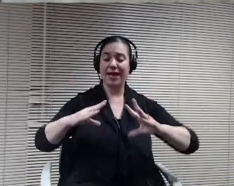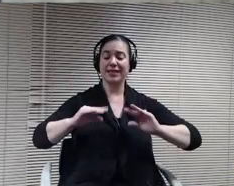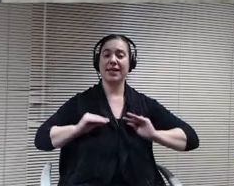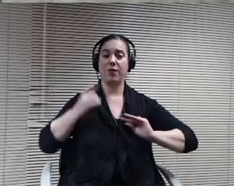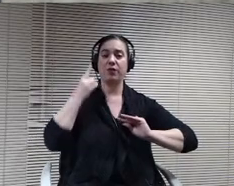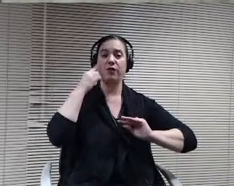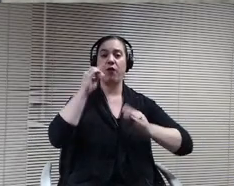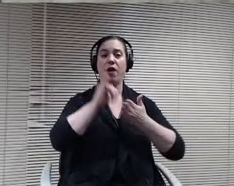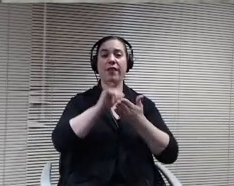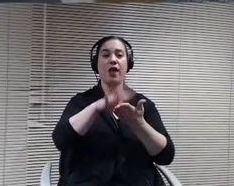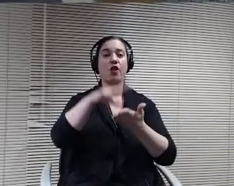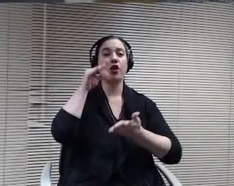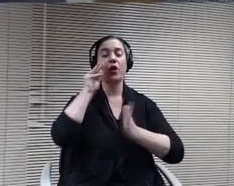Mr Chair members of the Board.